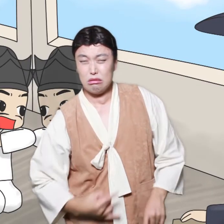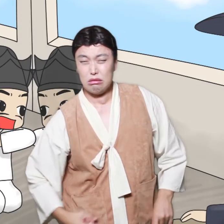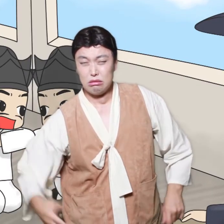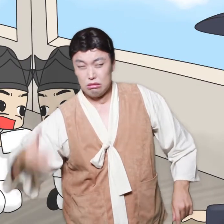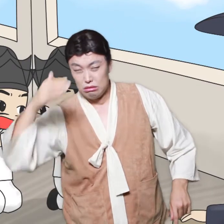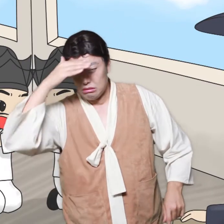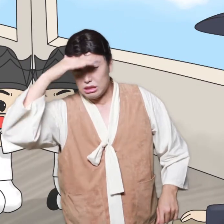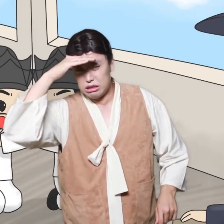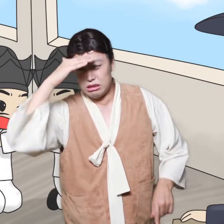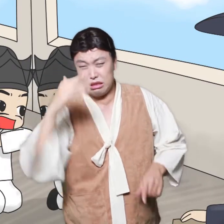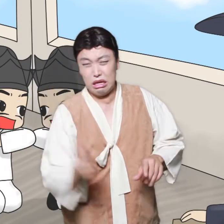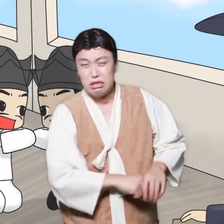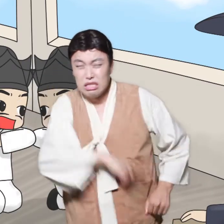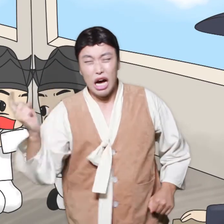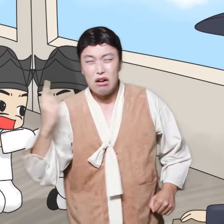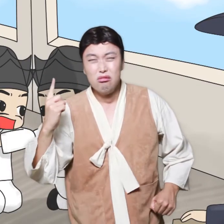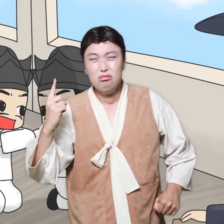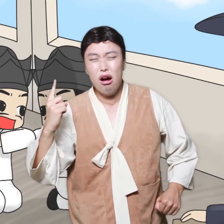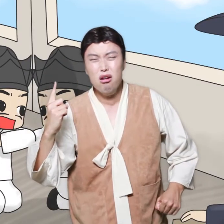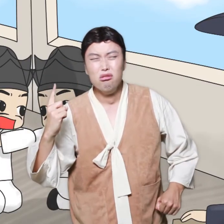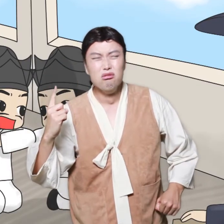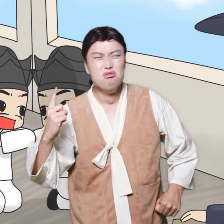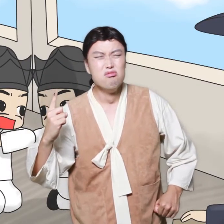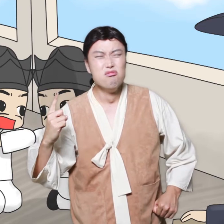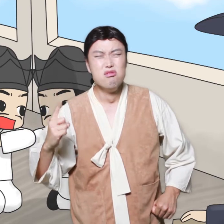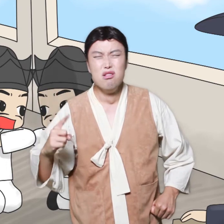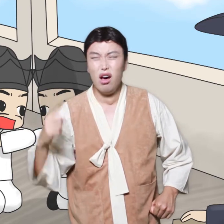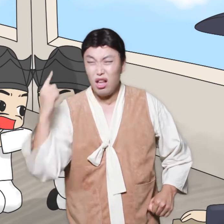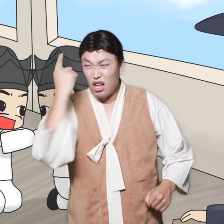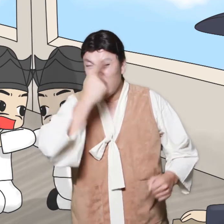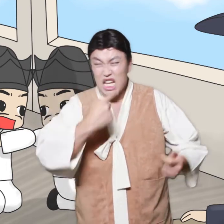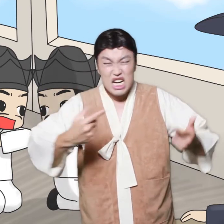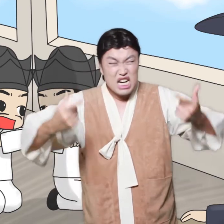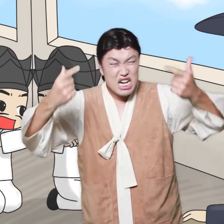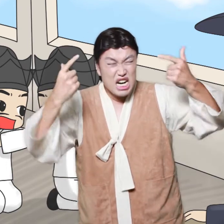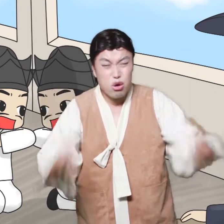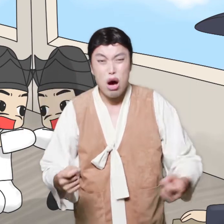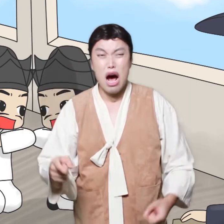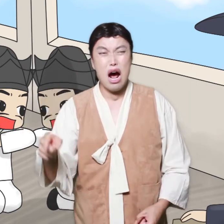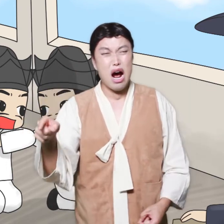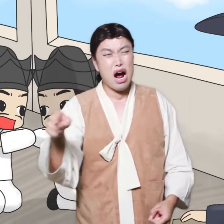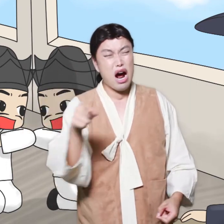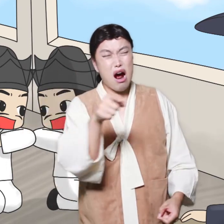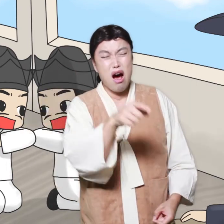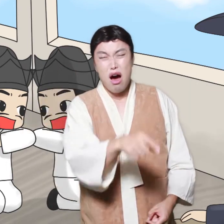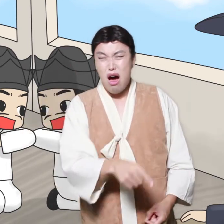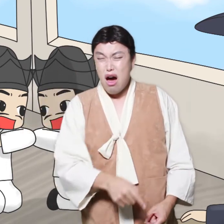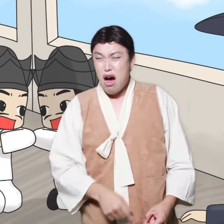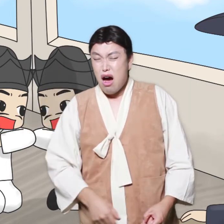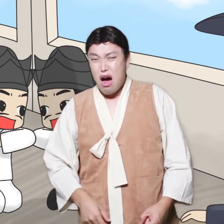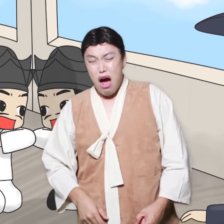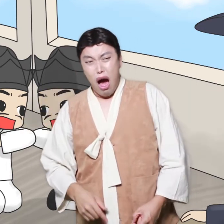The two robbers sat on their knees in front of Soto. People were also wondering.